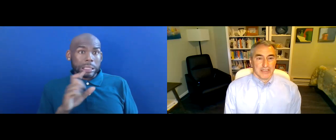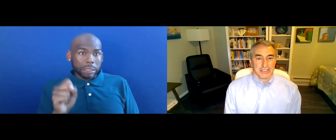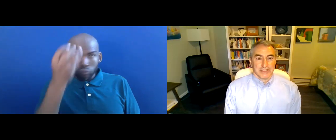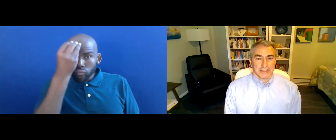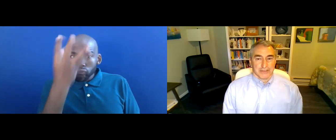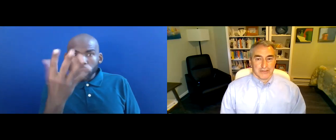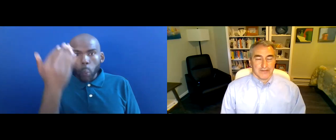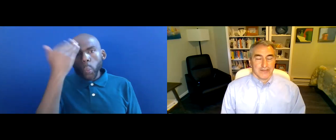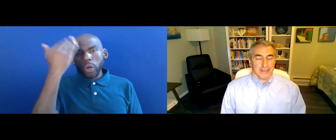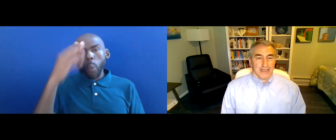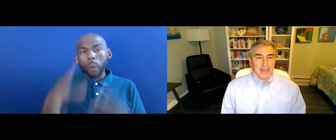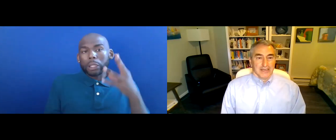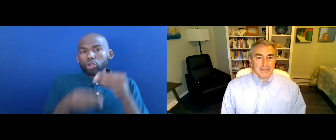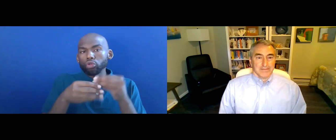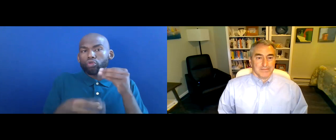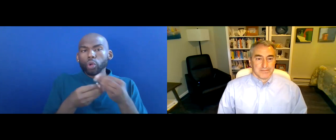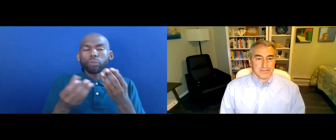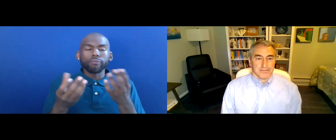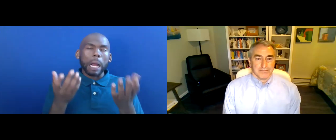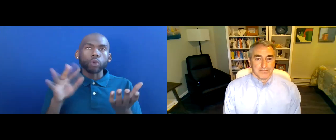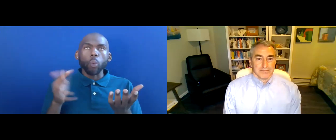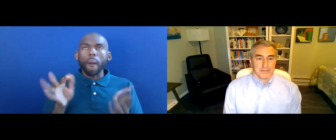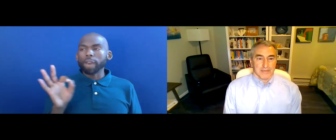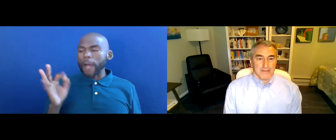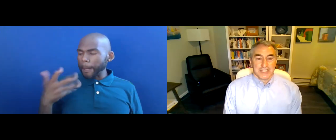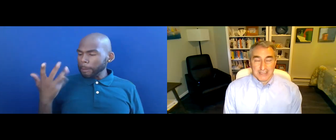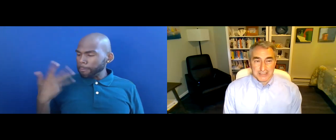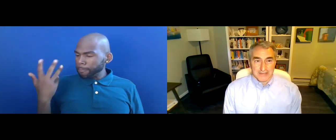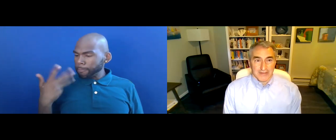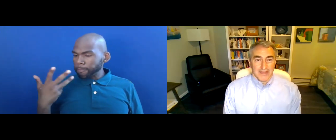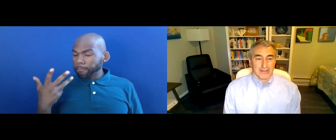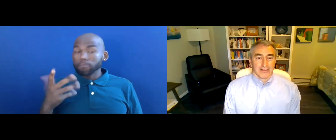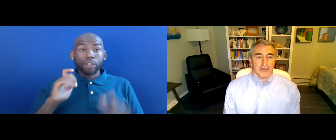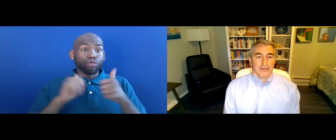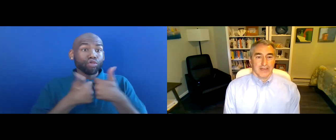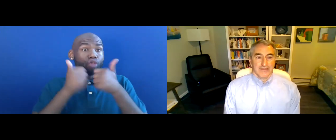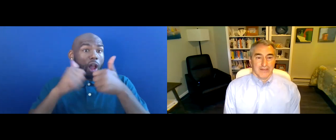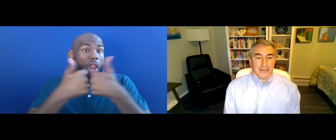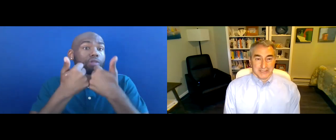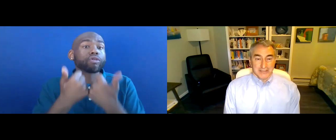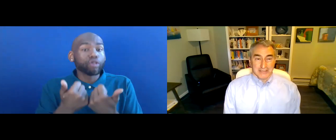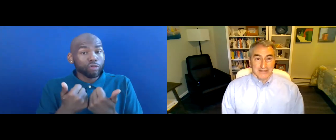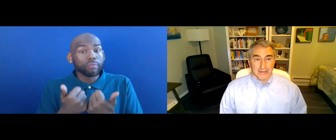ADDITIONAL CHALLENGES OF HAVING LONG COVID HAVE ARISEN EVEN